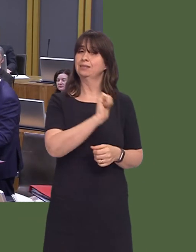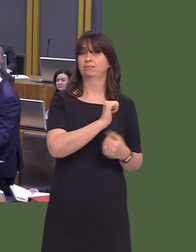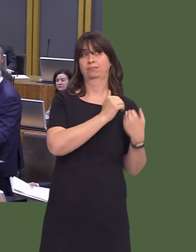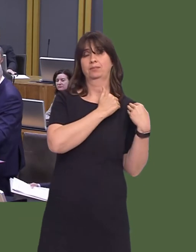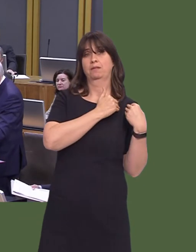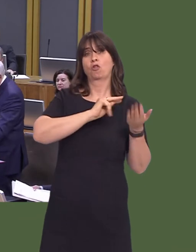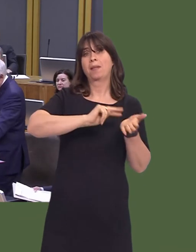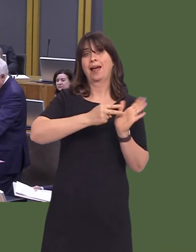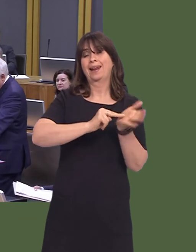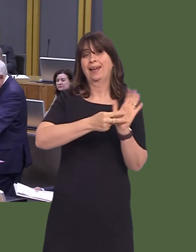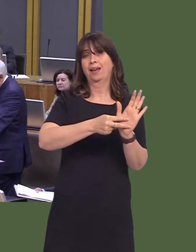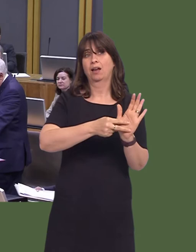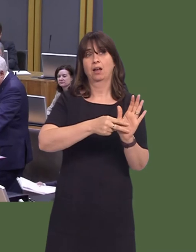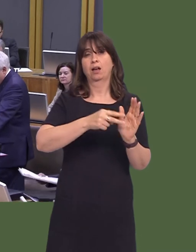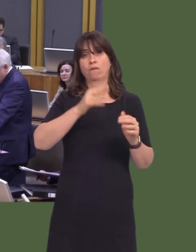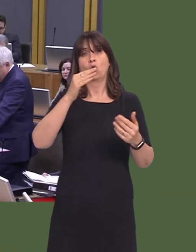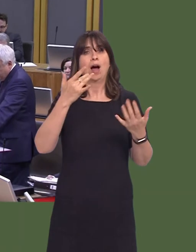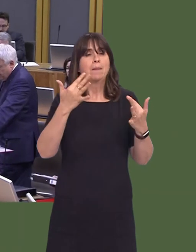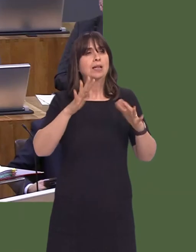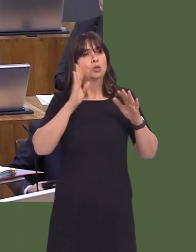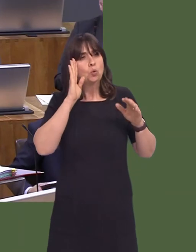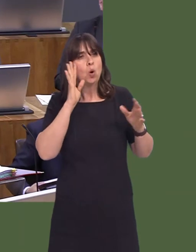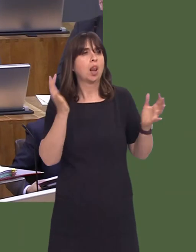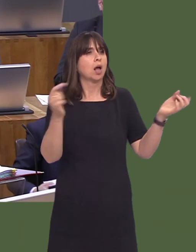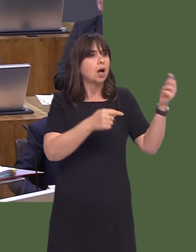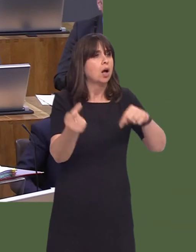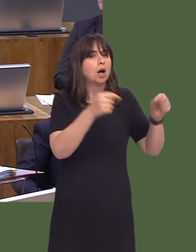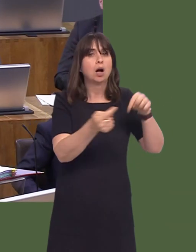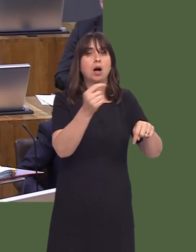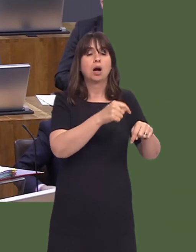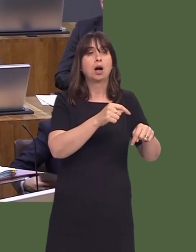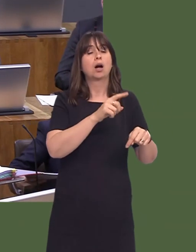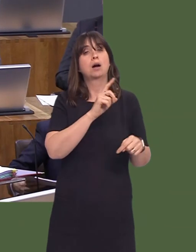the planning of school places, but, in bringing forward proposals for substantial changes